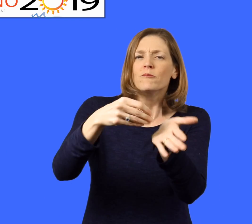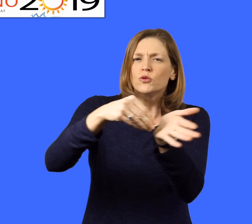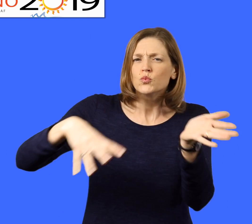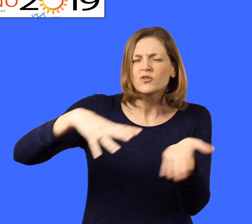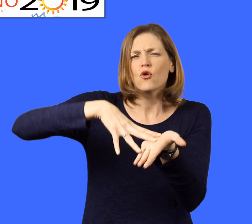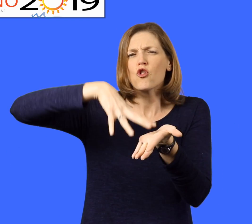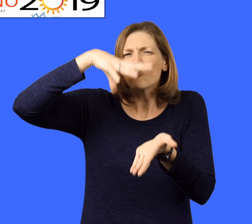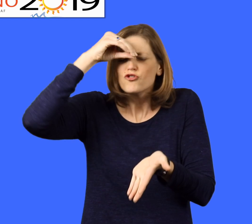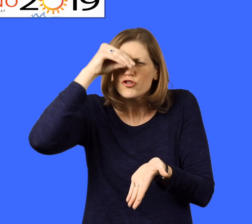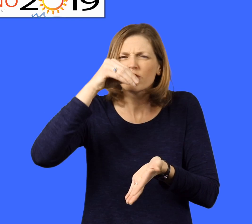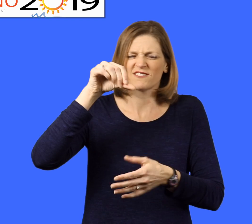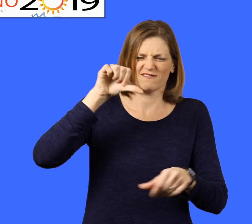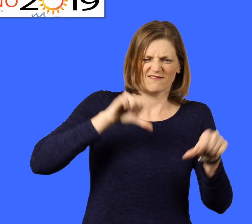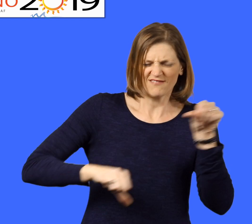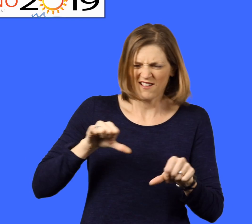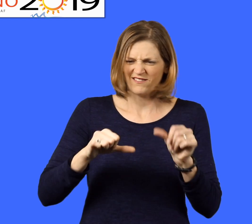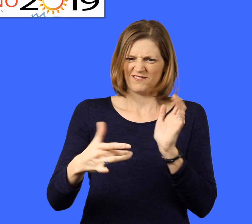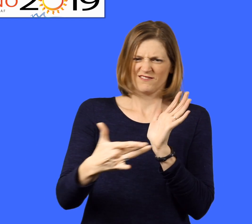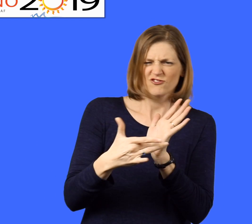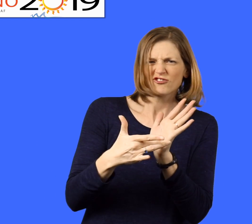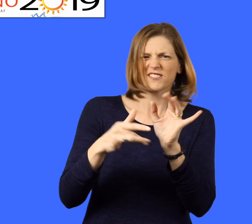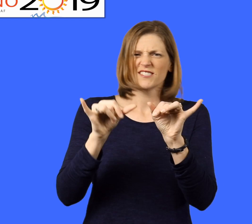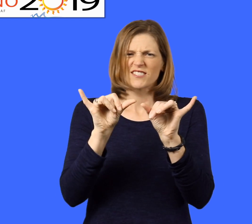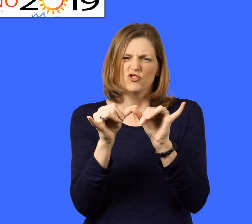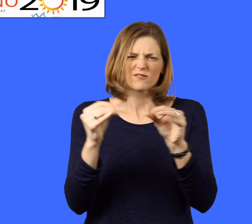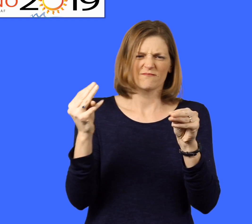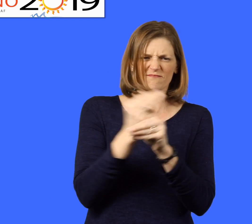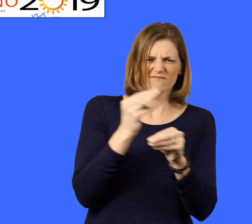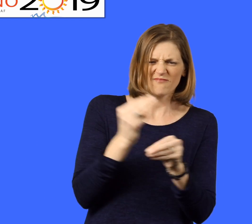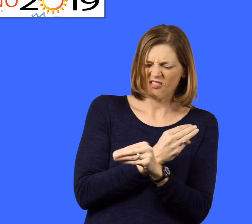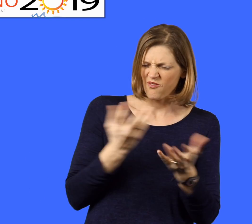about science, technology, engineering, and math,